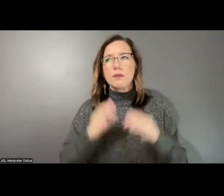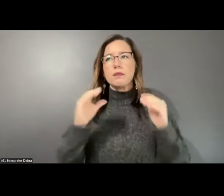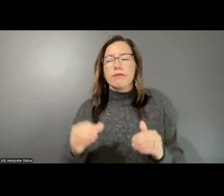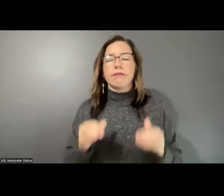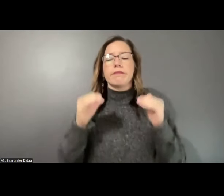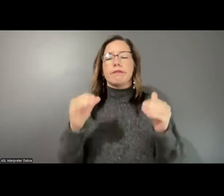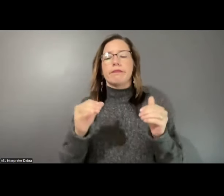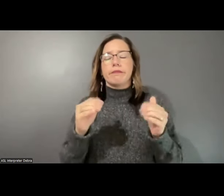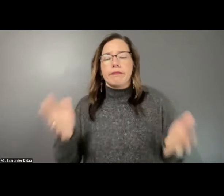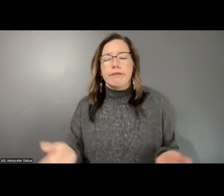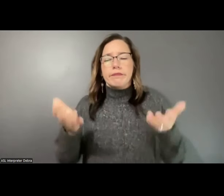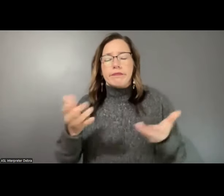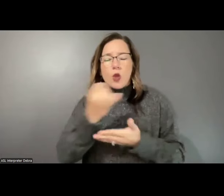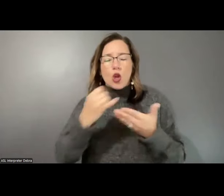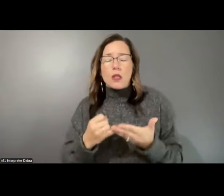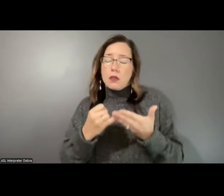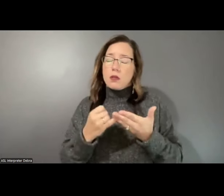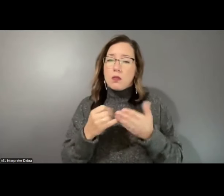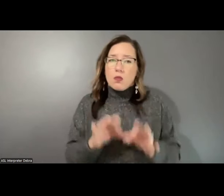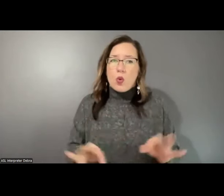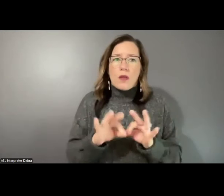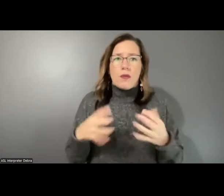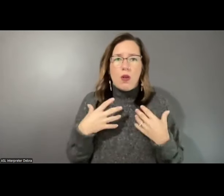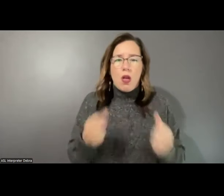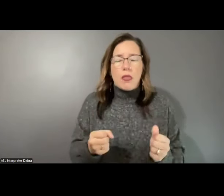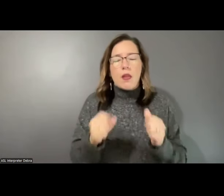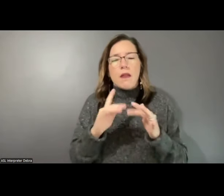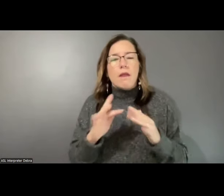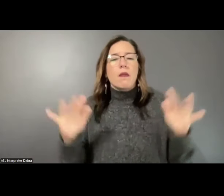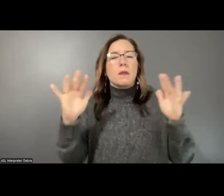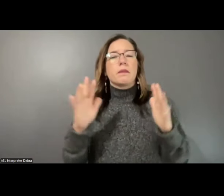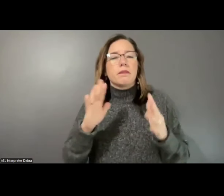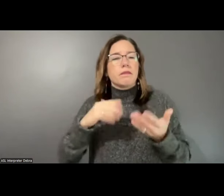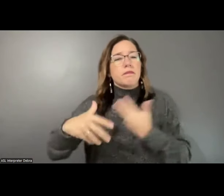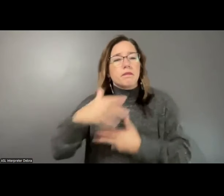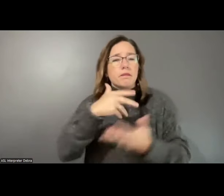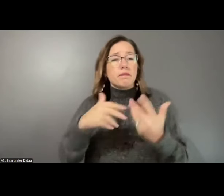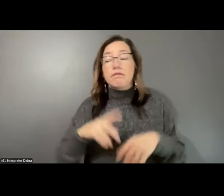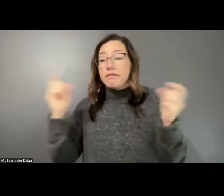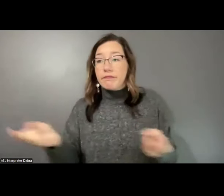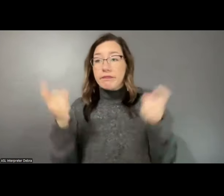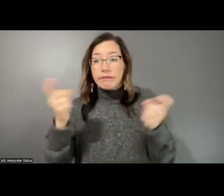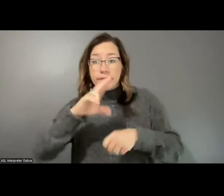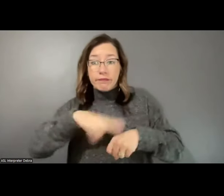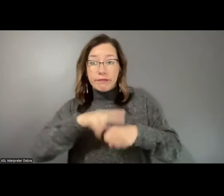integral and essential to a healthy and vibrant society. Celebrate the nation's creativity and/or